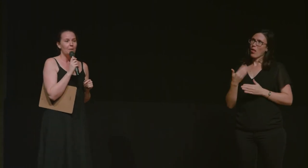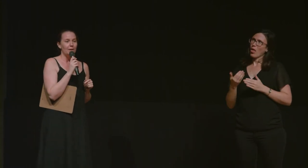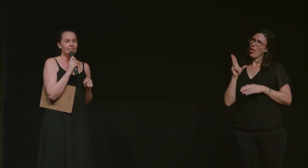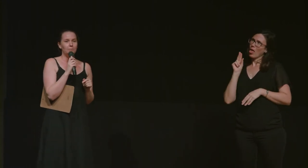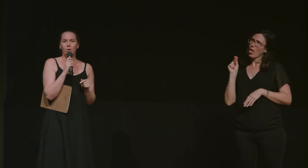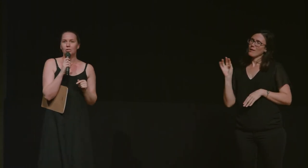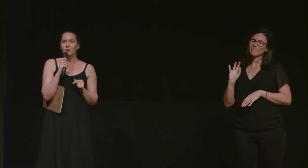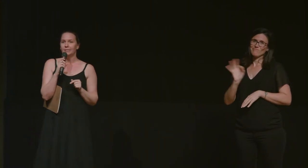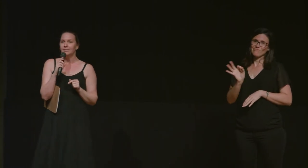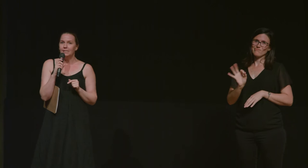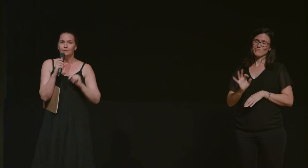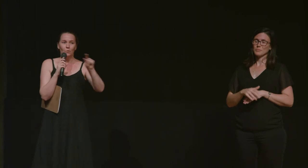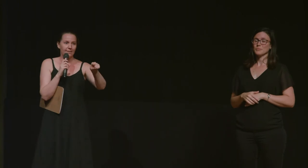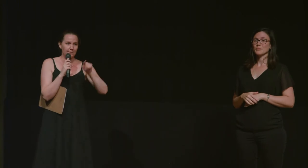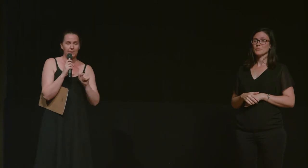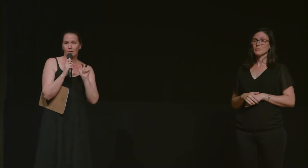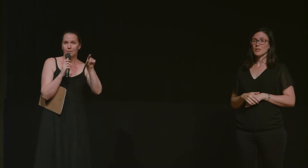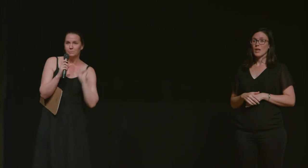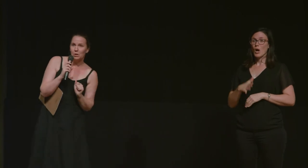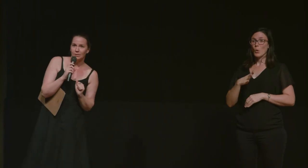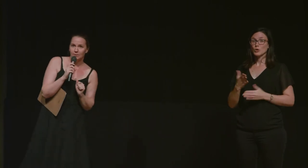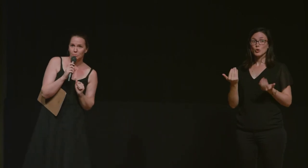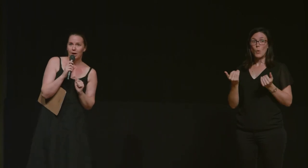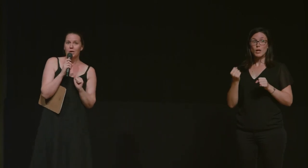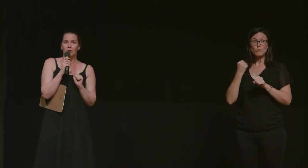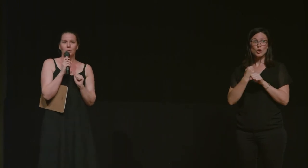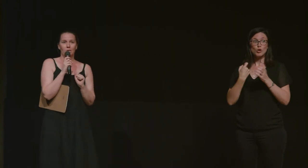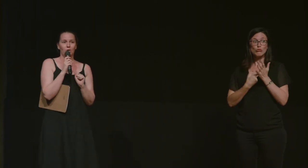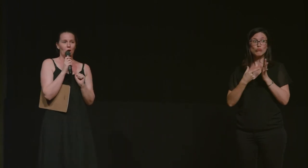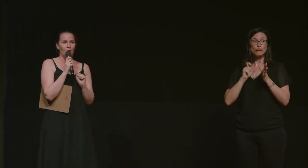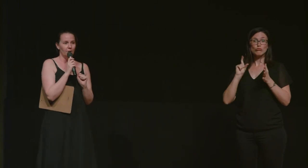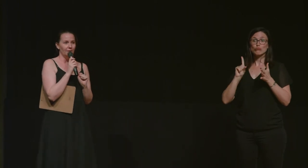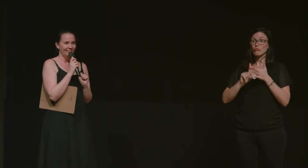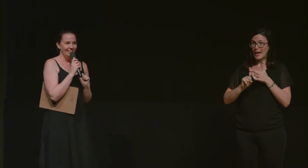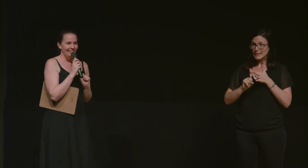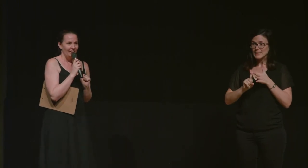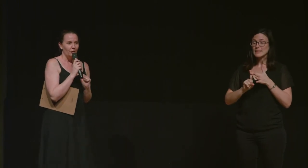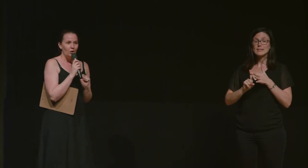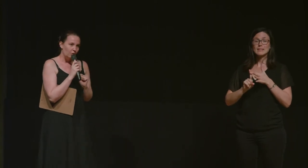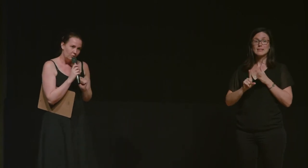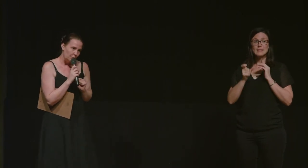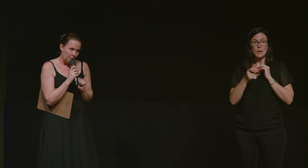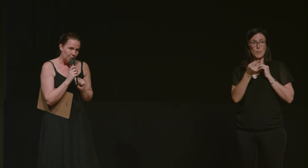but i did want you guys to give grace a big round of applause as well who is our yarn our yarn guru